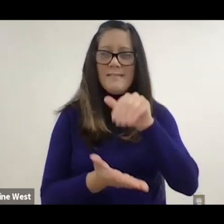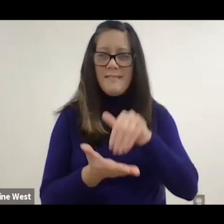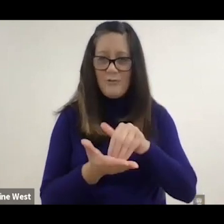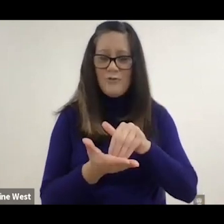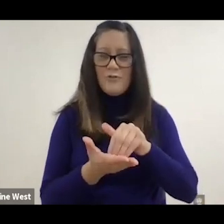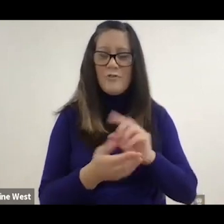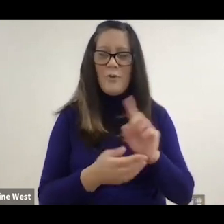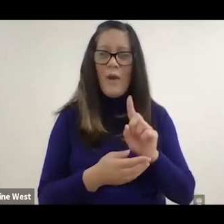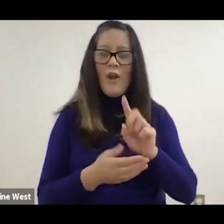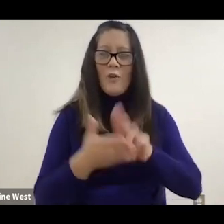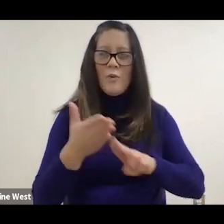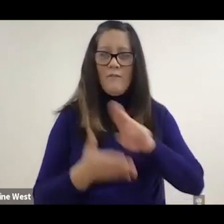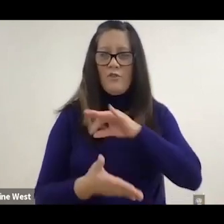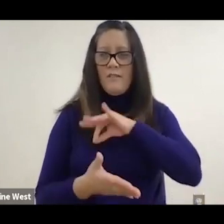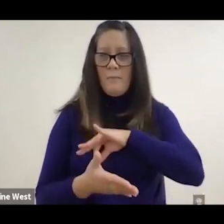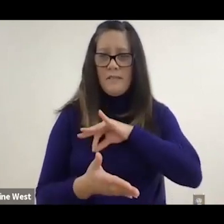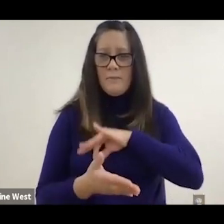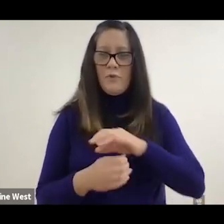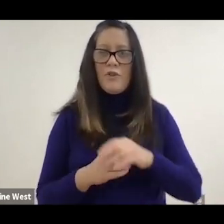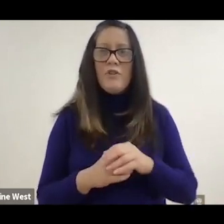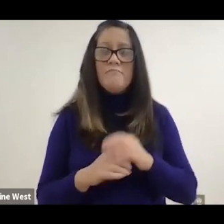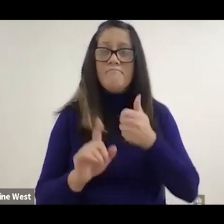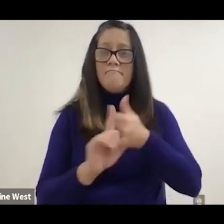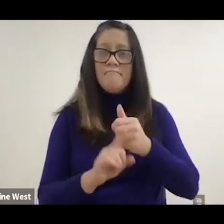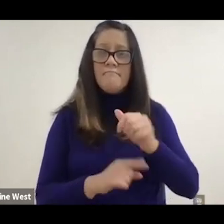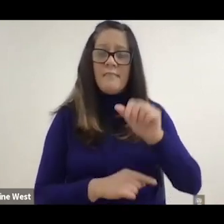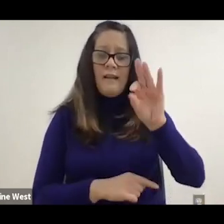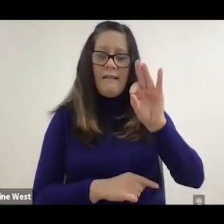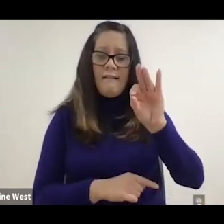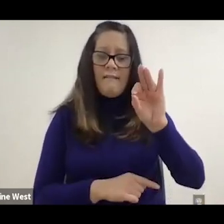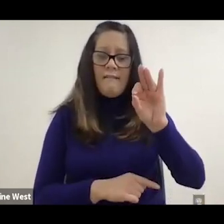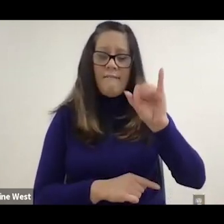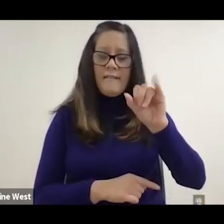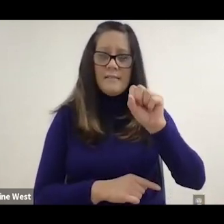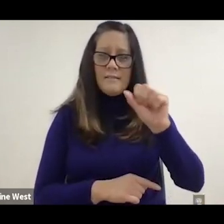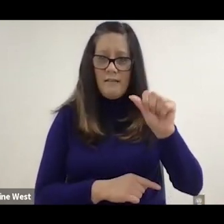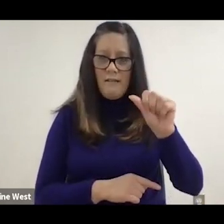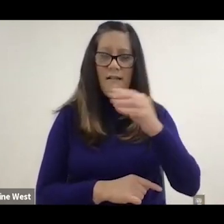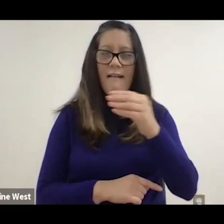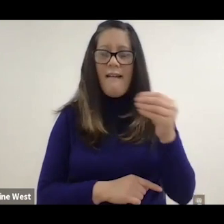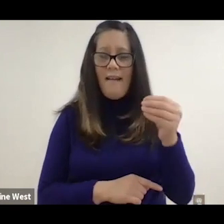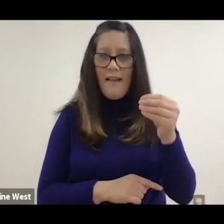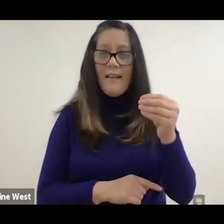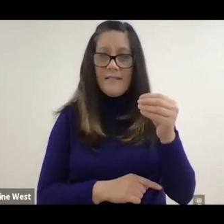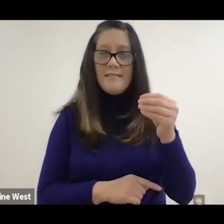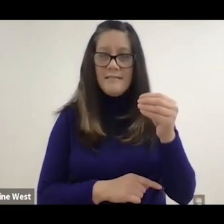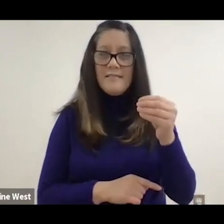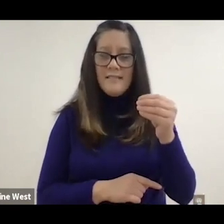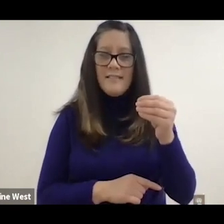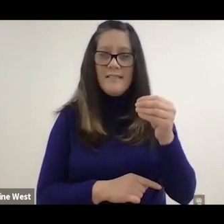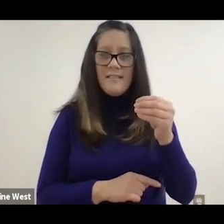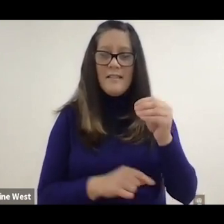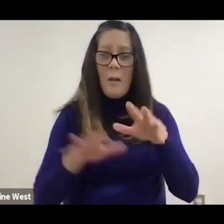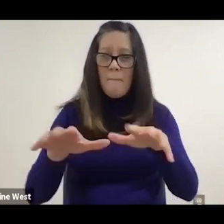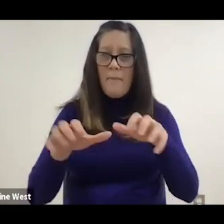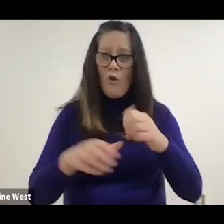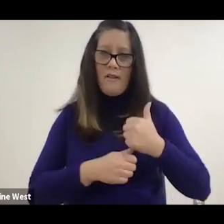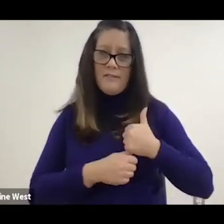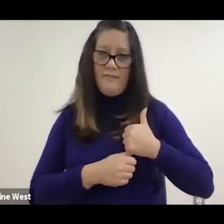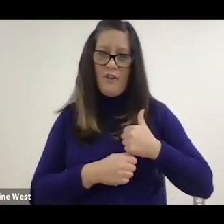University Pittsburgh. Doctor Cooper is FISA and paralyzed Veterans of America professor and Distinguished Professor of the Department.